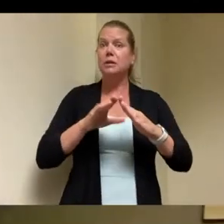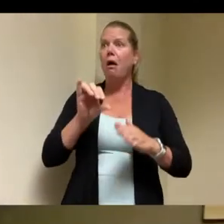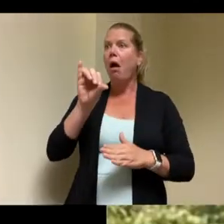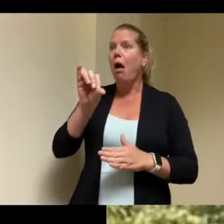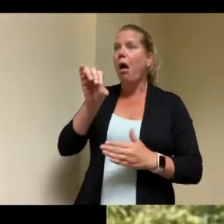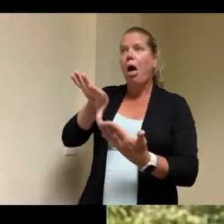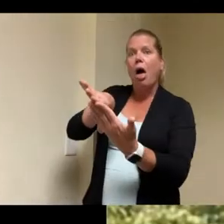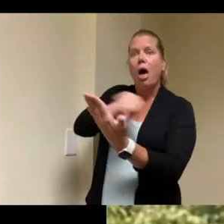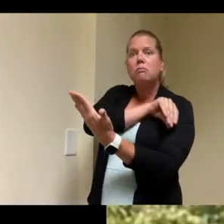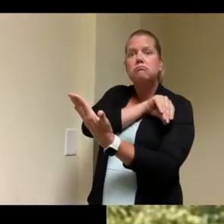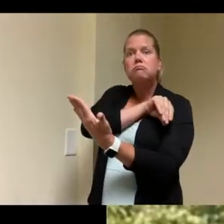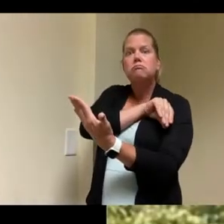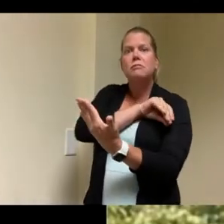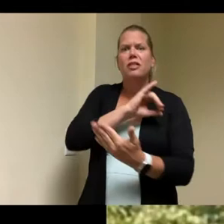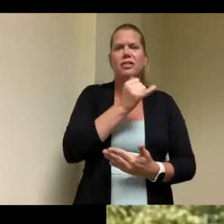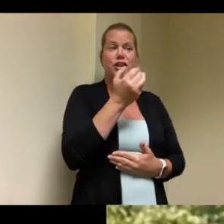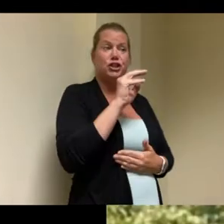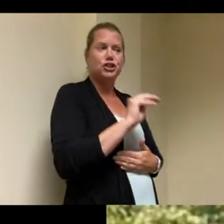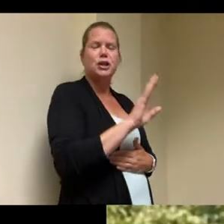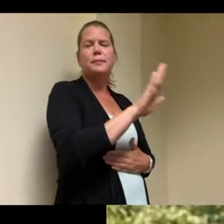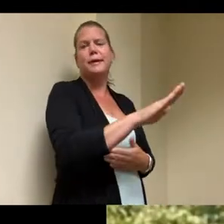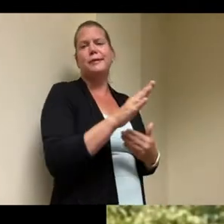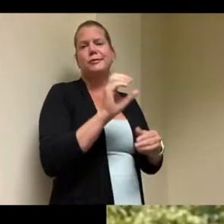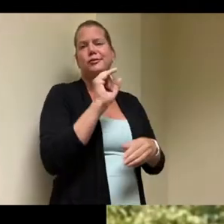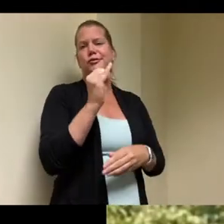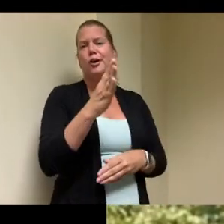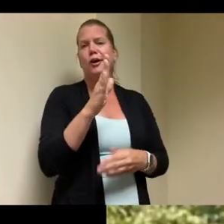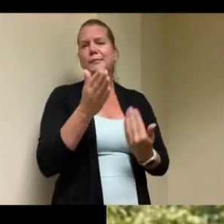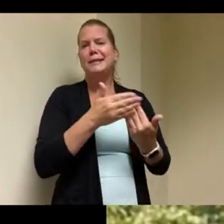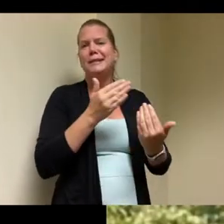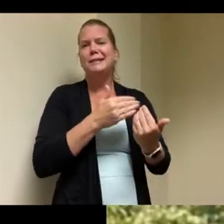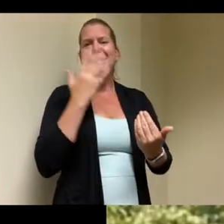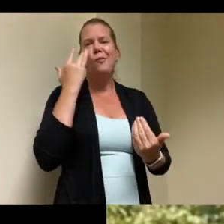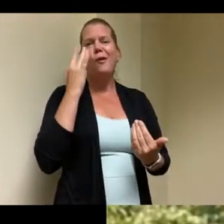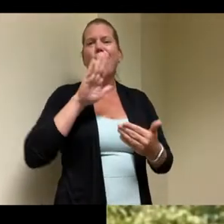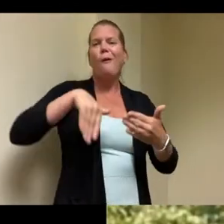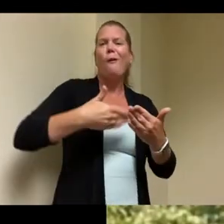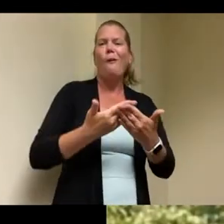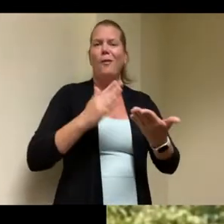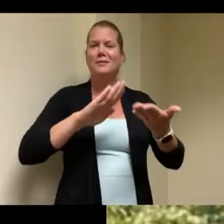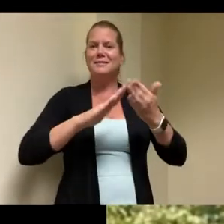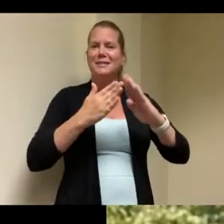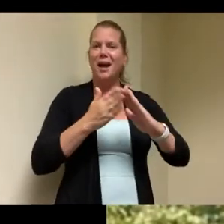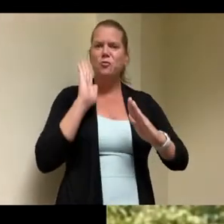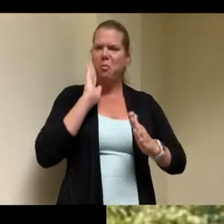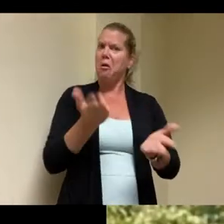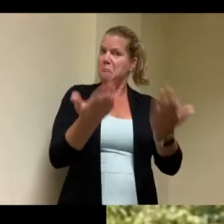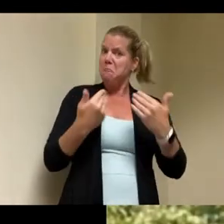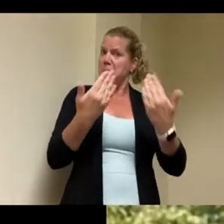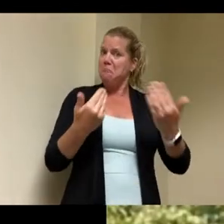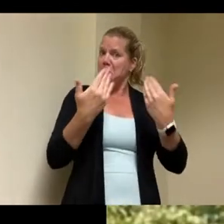way here on uh on setting the standard for the type of housing uh that this is and i think jim if i may